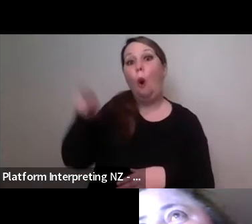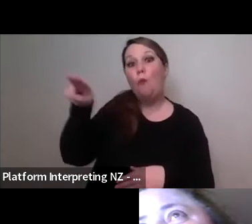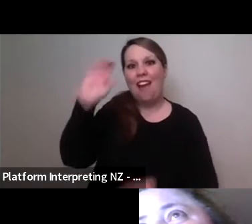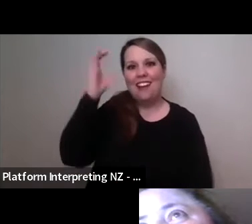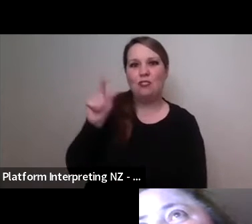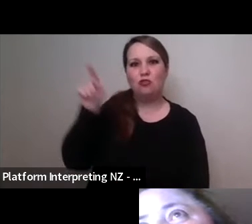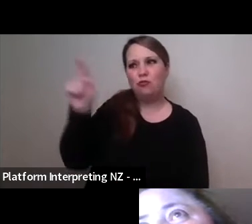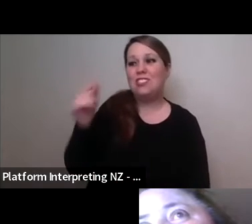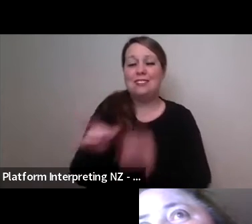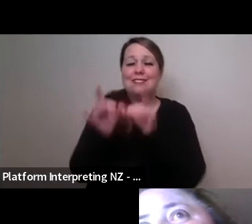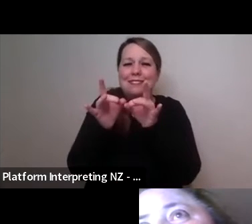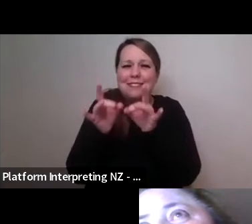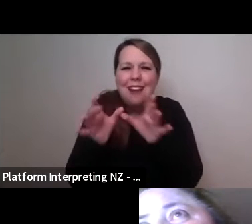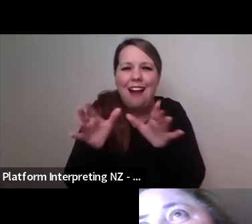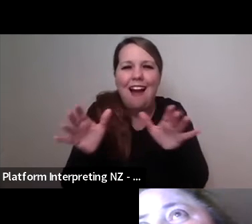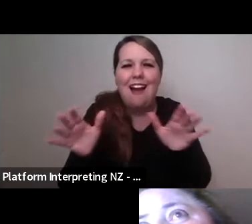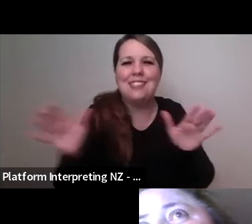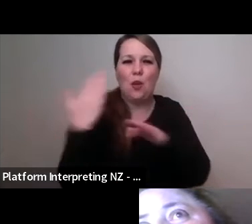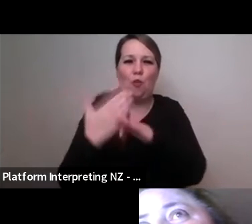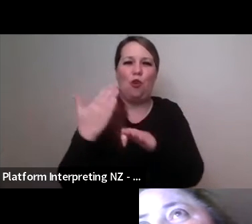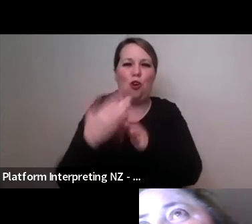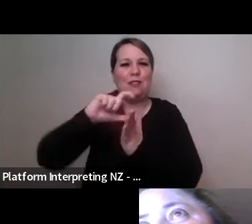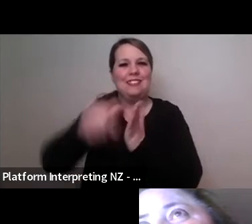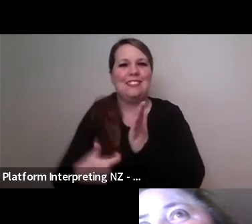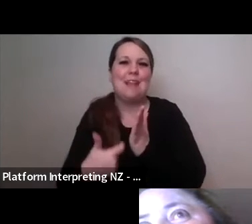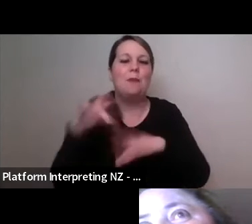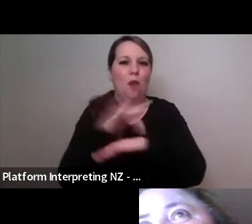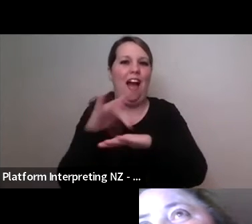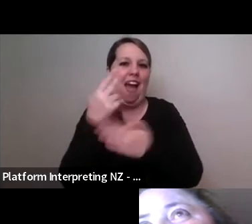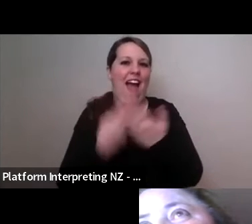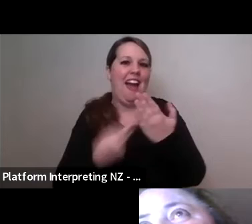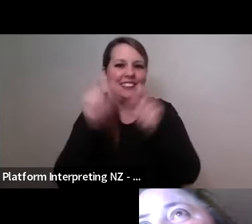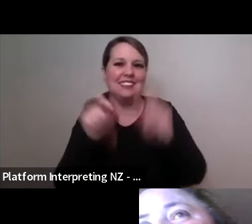this type of work and showcasing work by disabled artists and showing diversity indifference on stage.